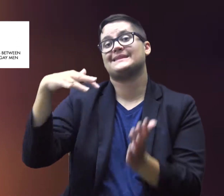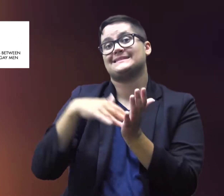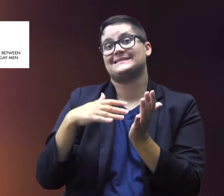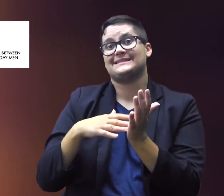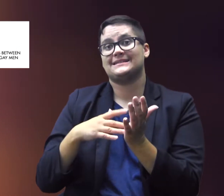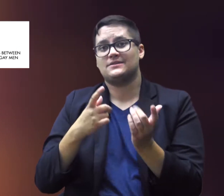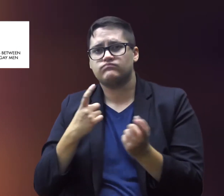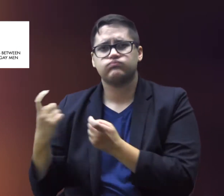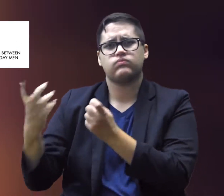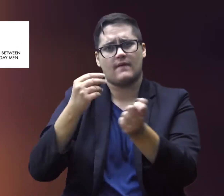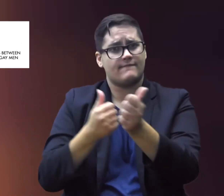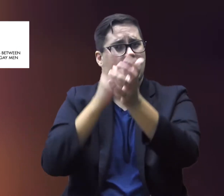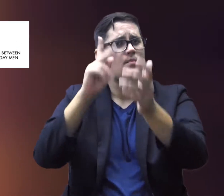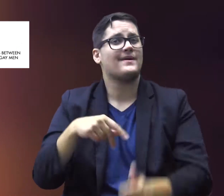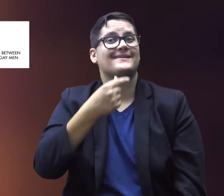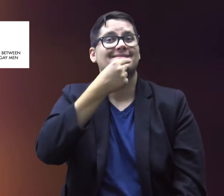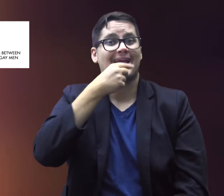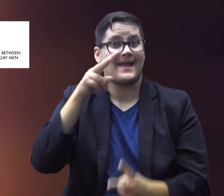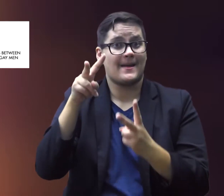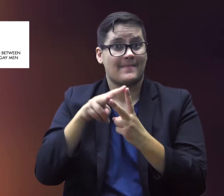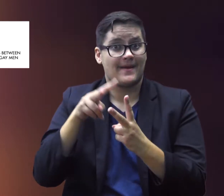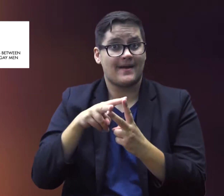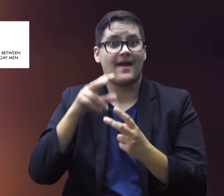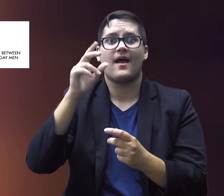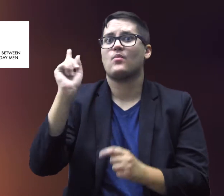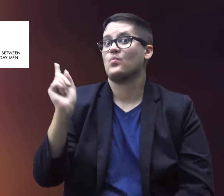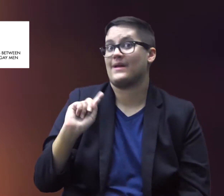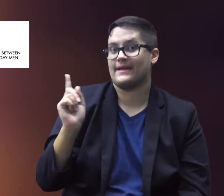The study recruited and followed-up gay couples